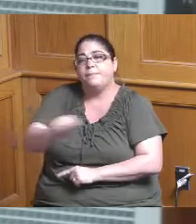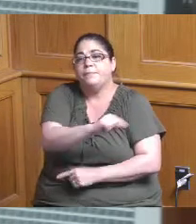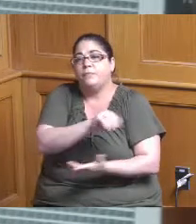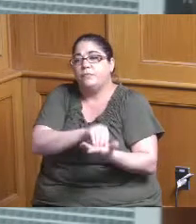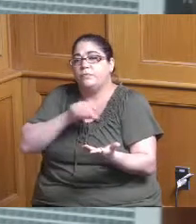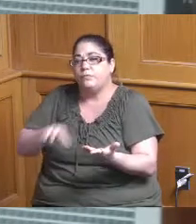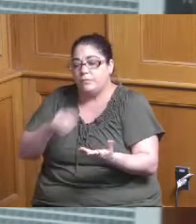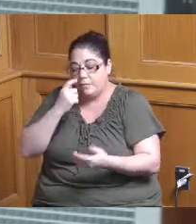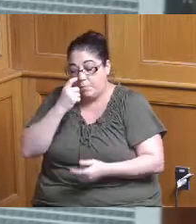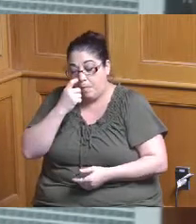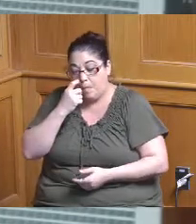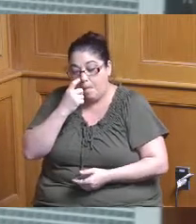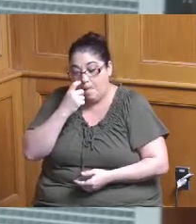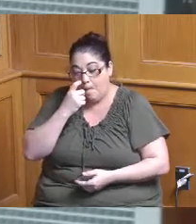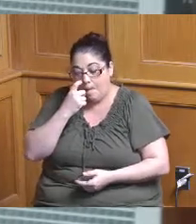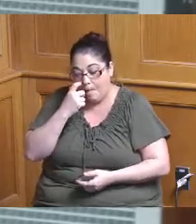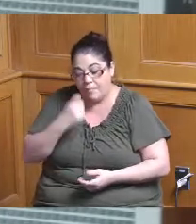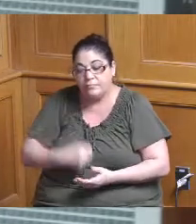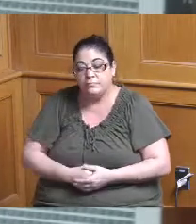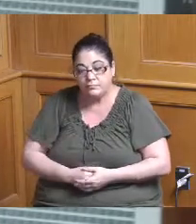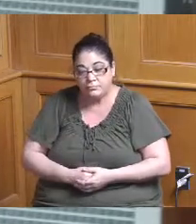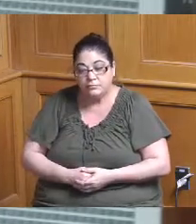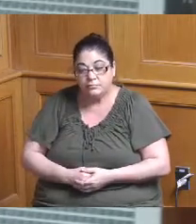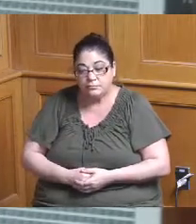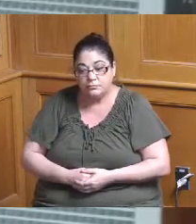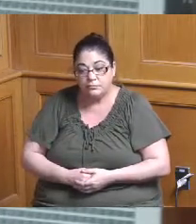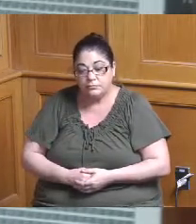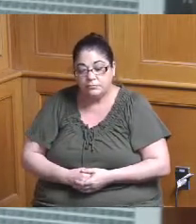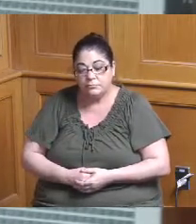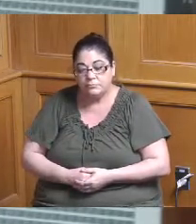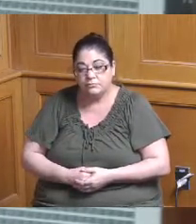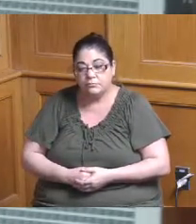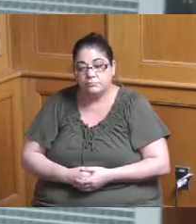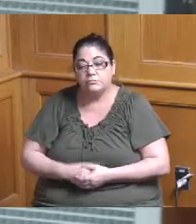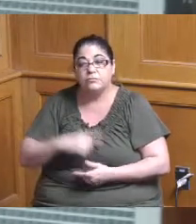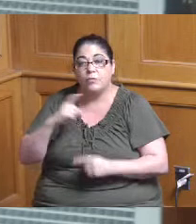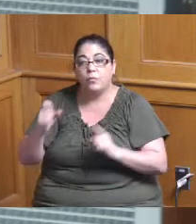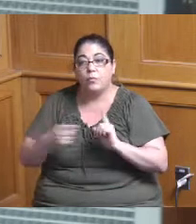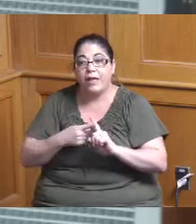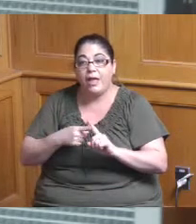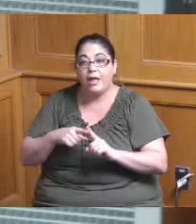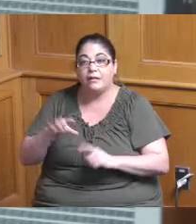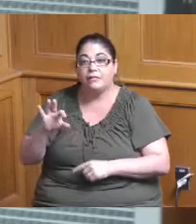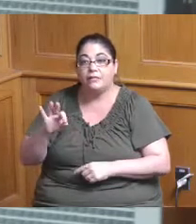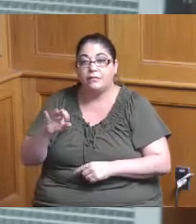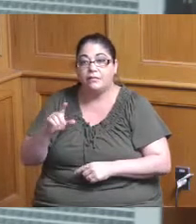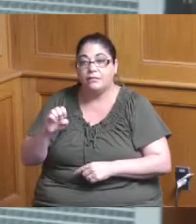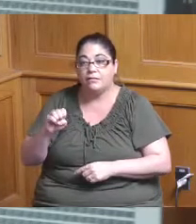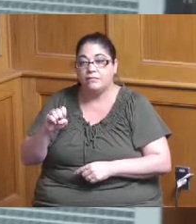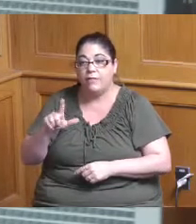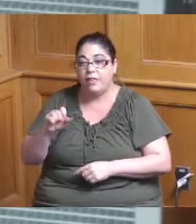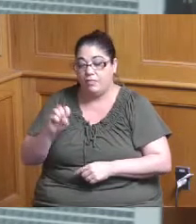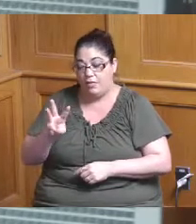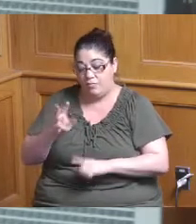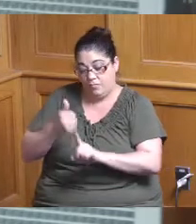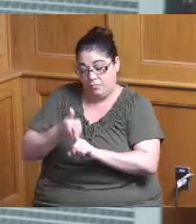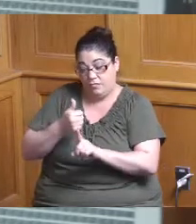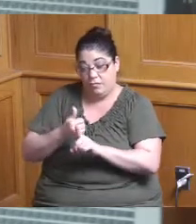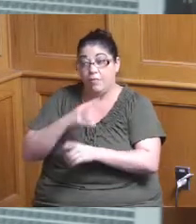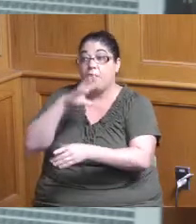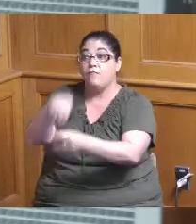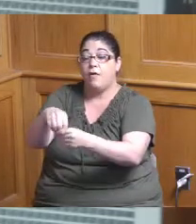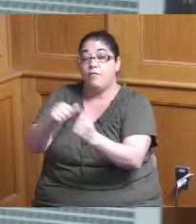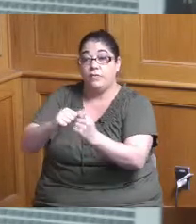assistant would be doing and so when the fellow is is working on various projects he or she will